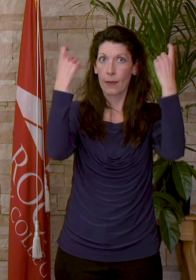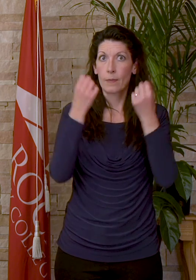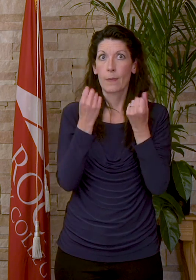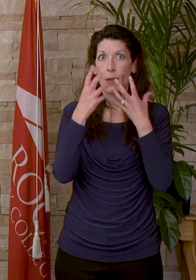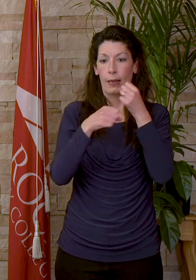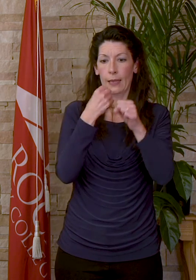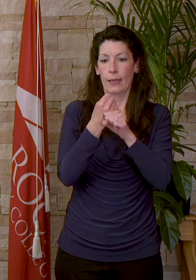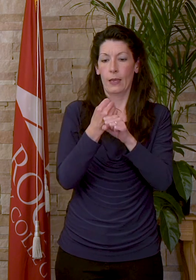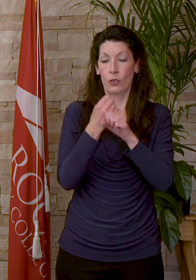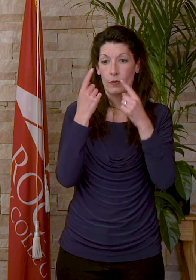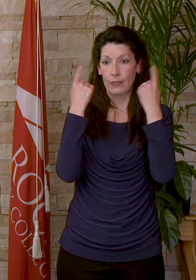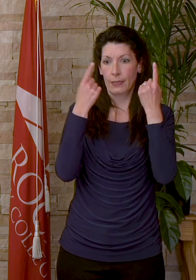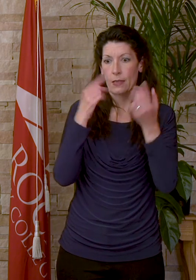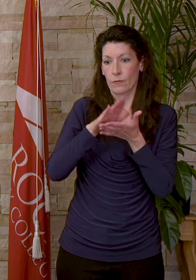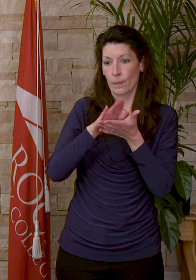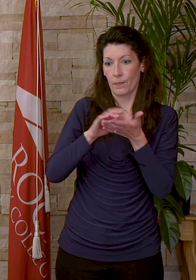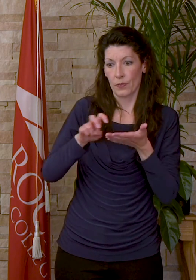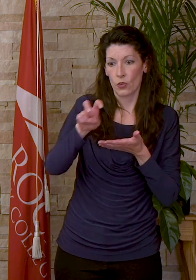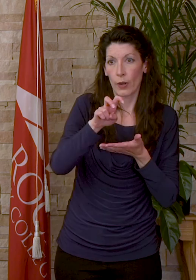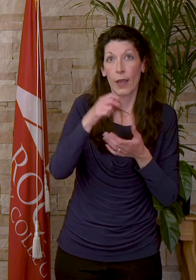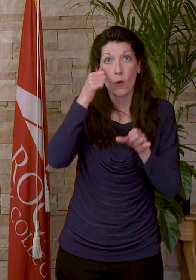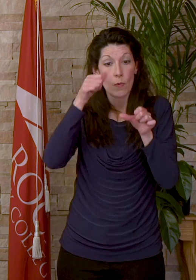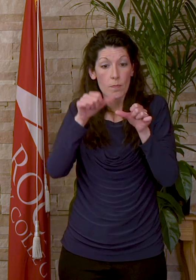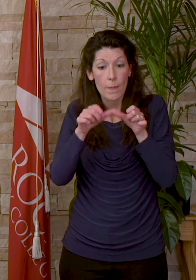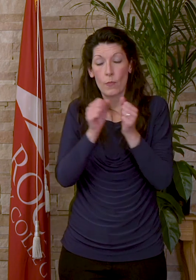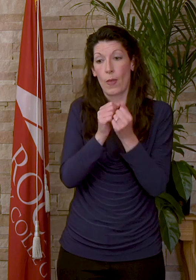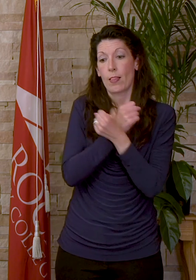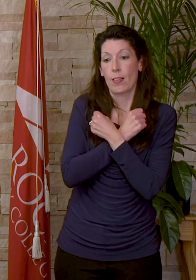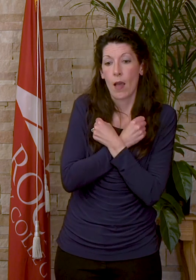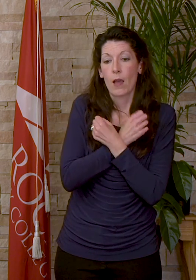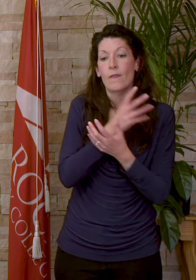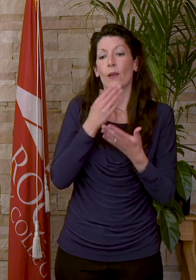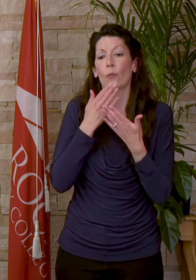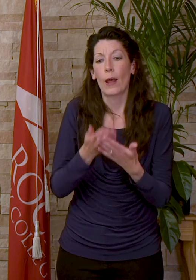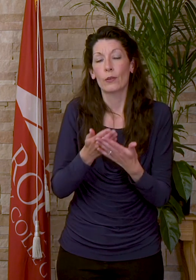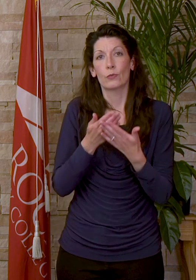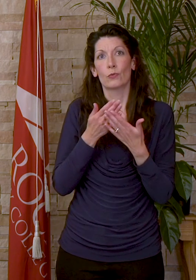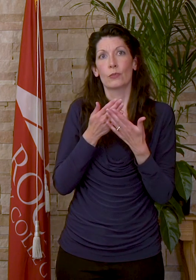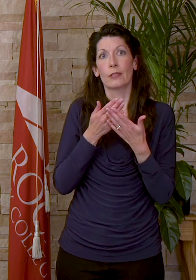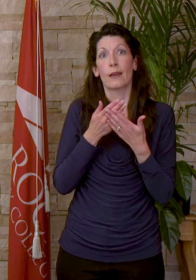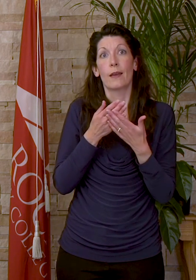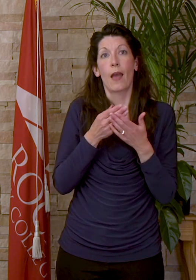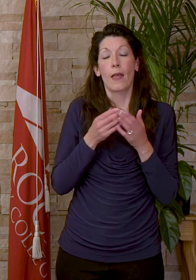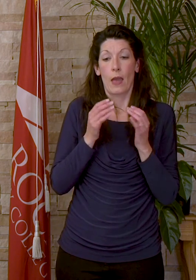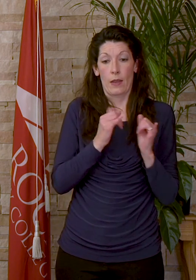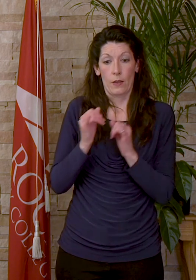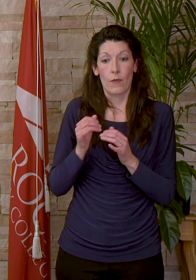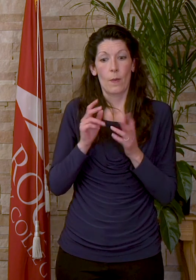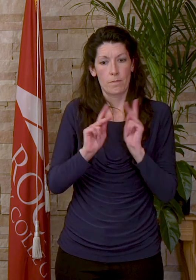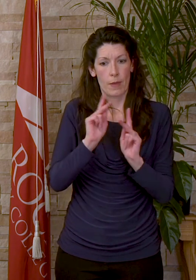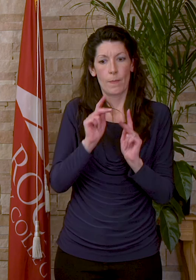academic journeys. Let us remember with love and gratitude the individuals who have supported us,